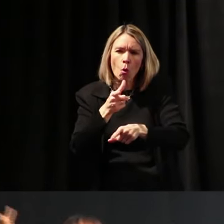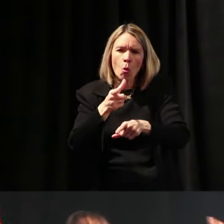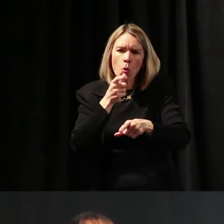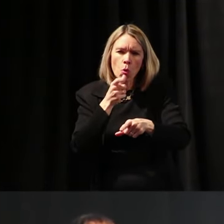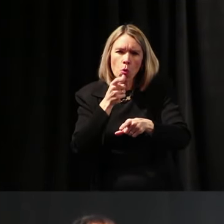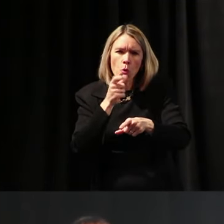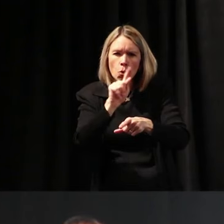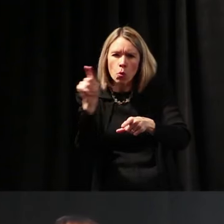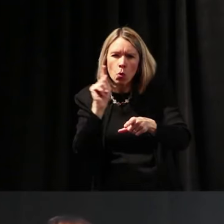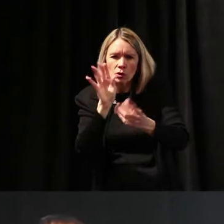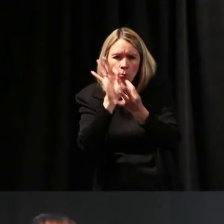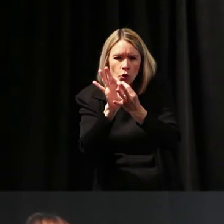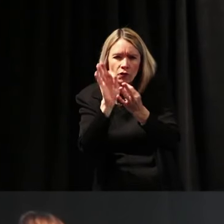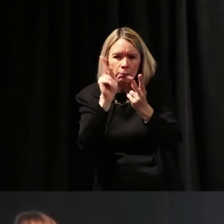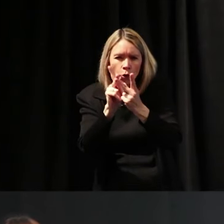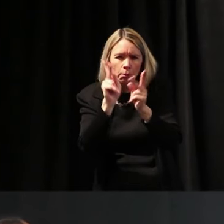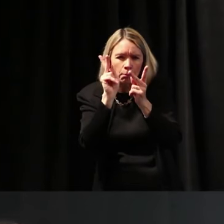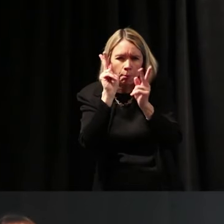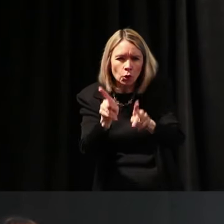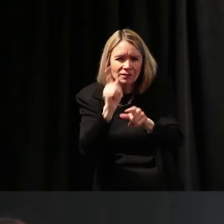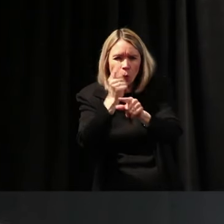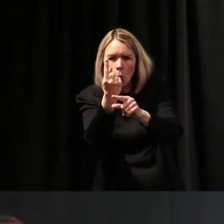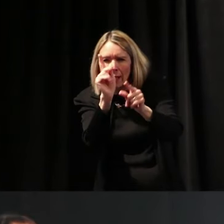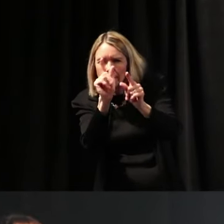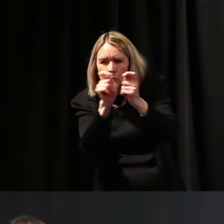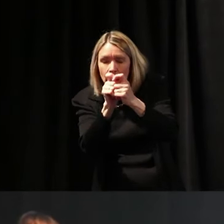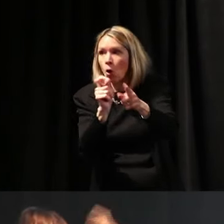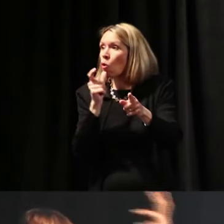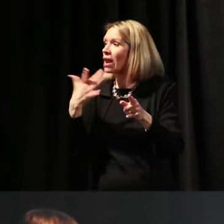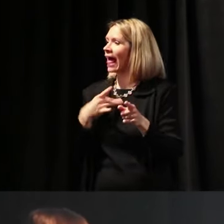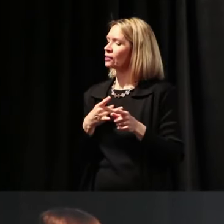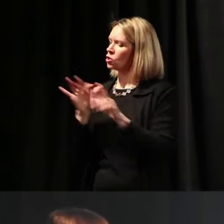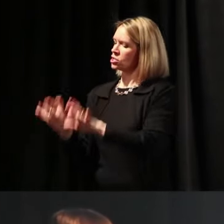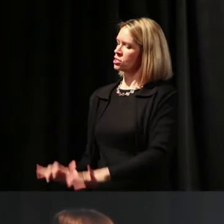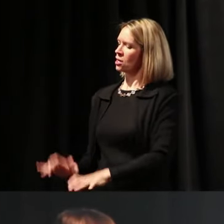the idea person, who's the one who likes to be the wordsmith, who's the one who likes